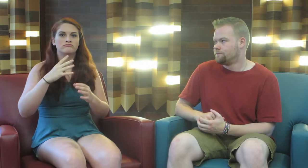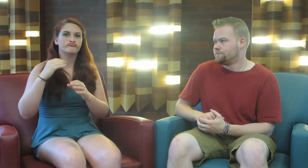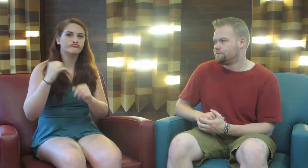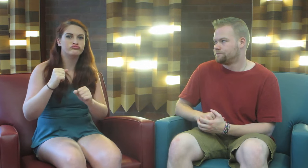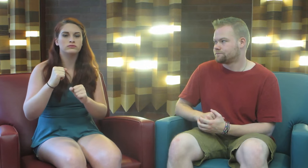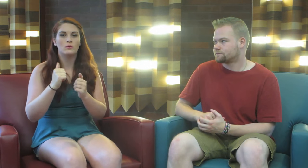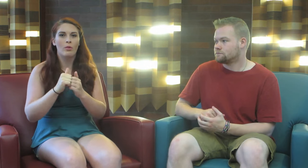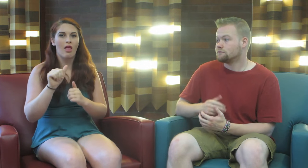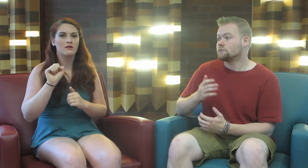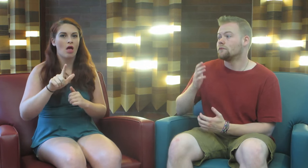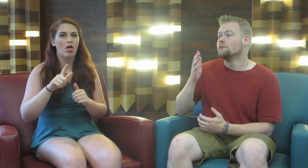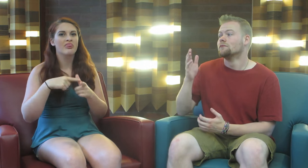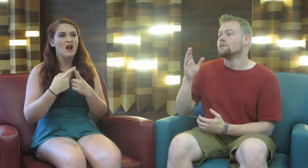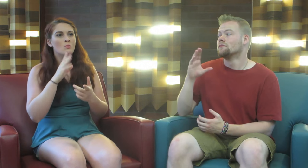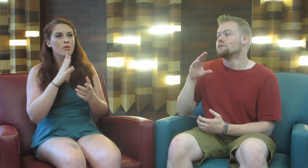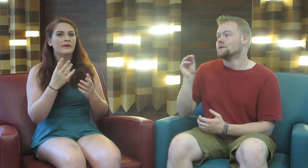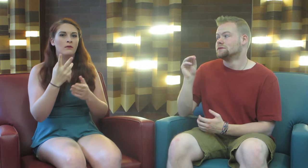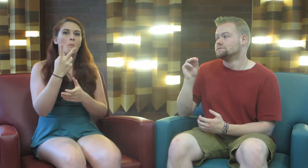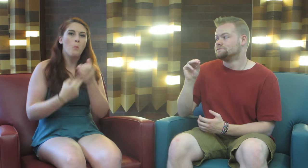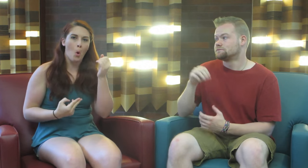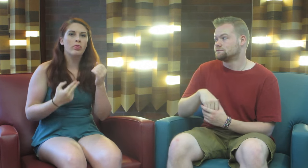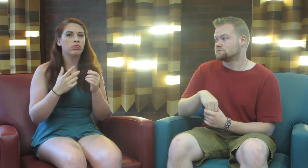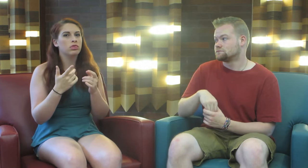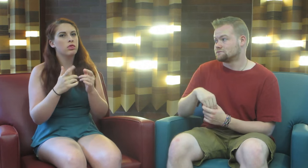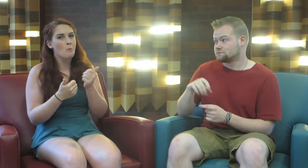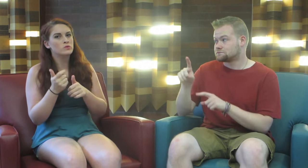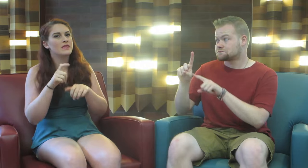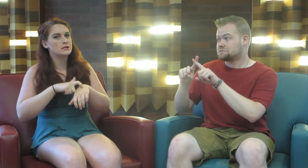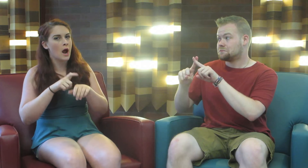sign with ASL then it will be both, most of the time.